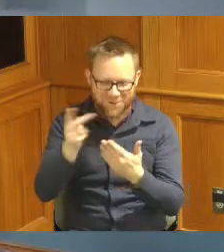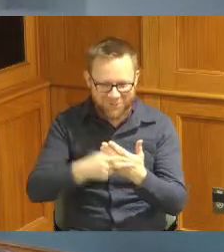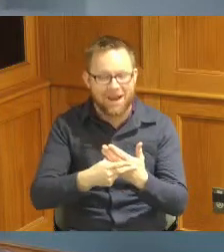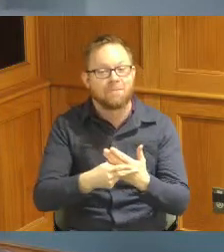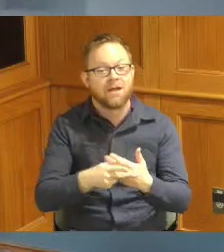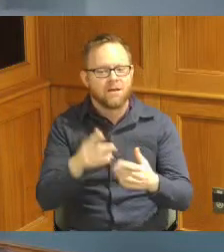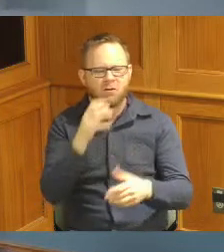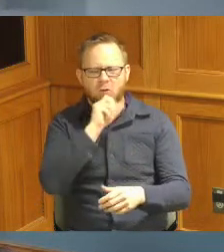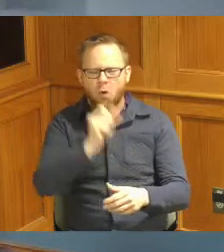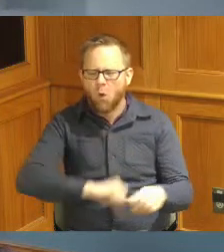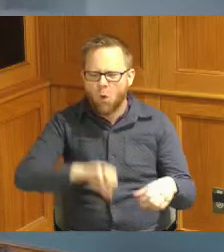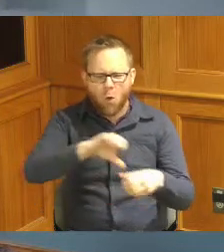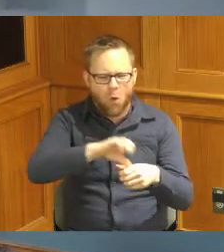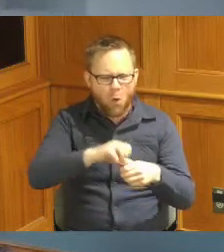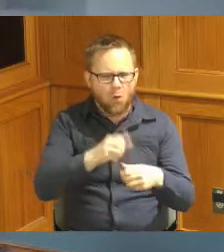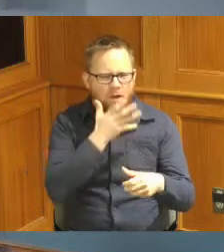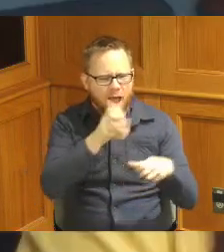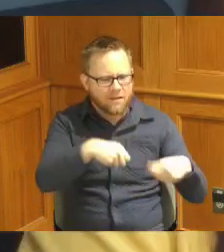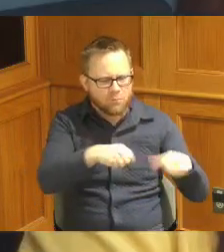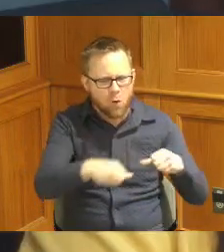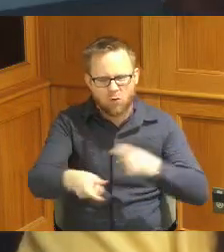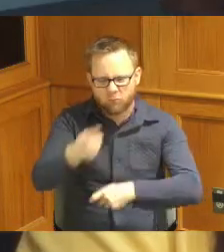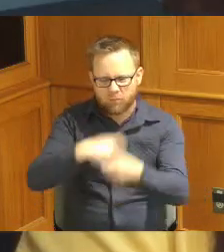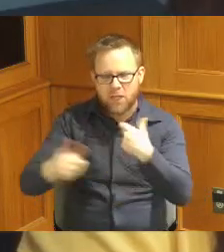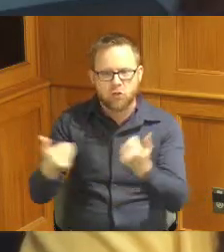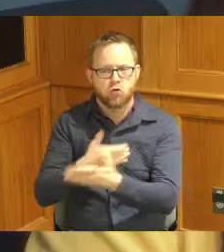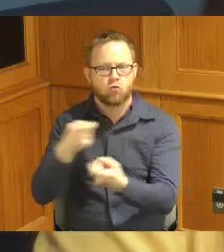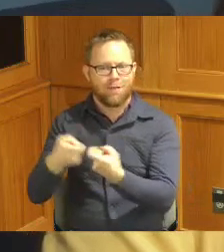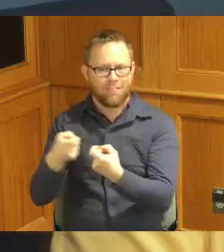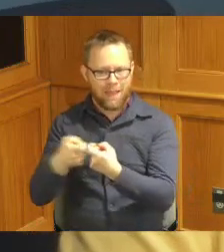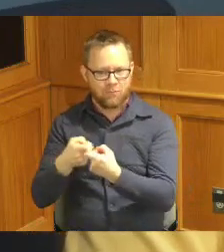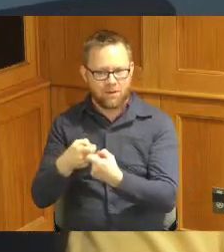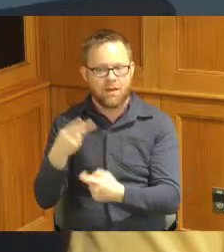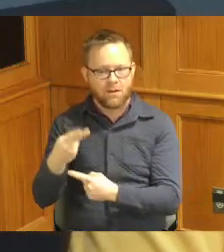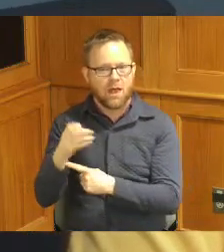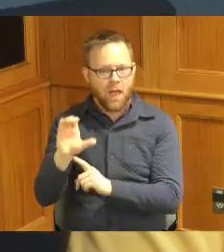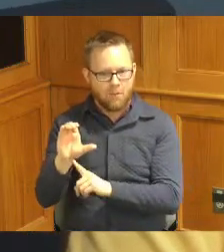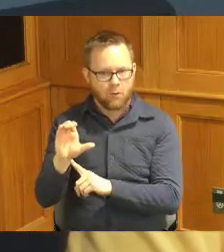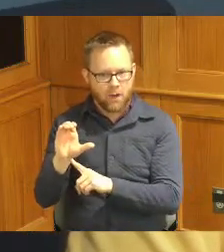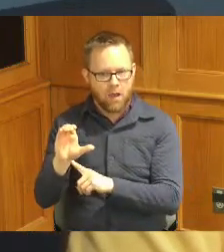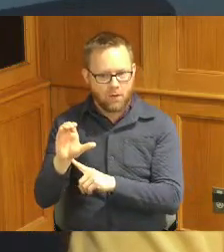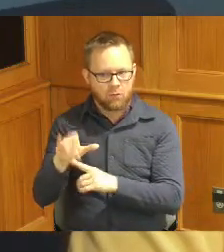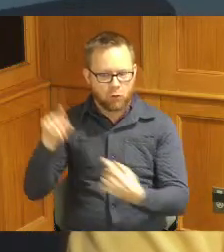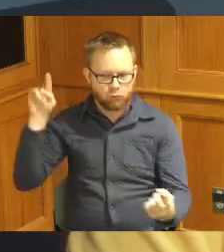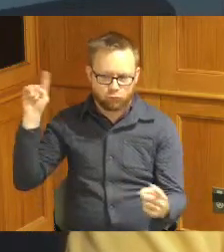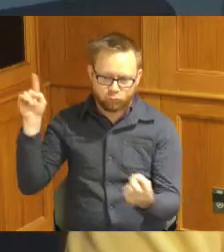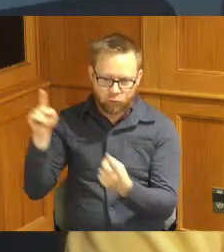Hamilton County has drastically reduced the formation of ground level ozone and whereas